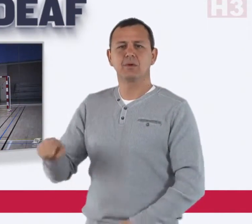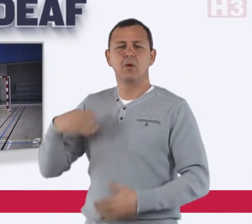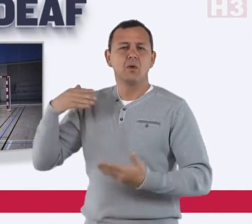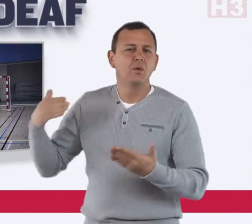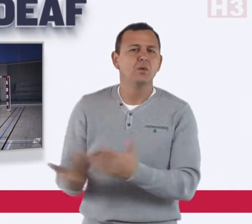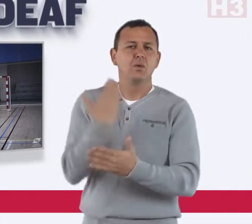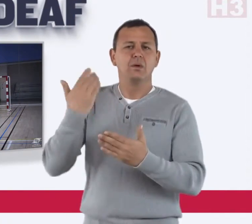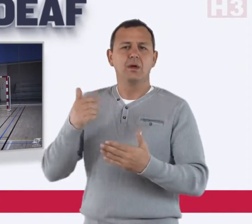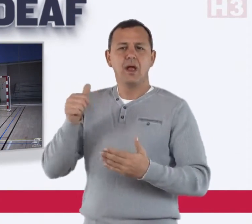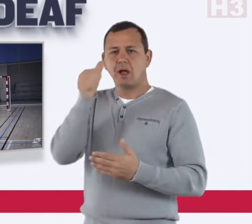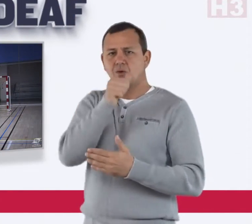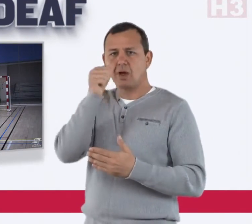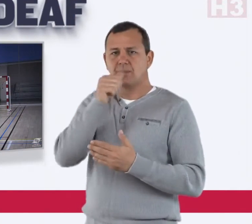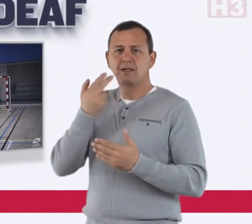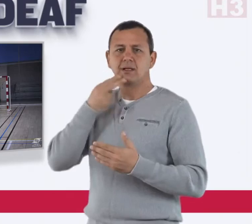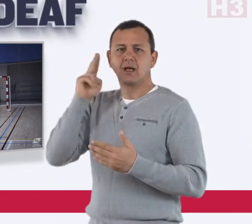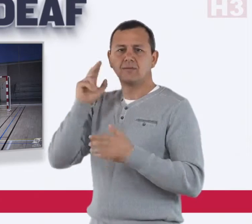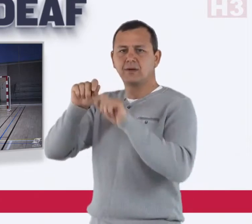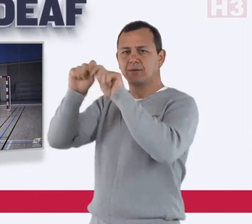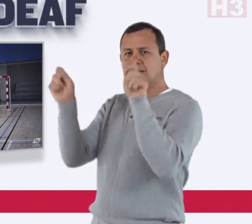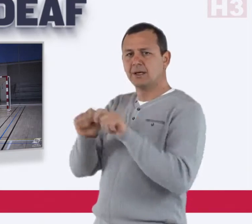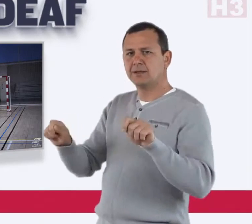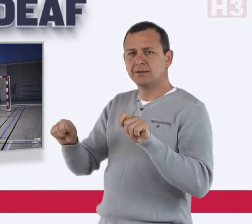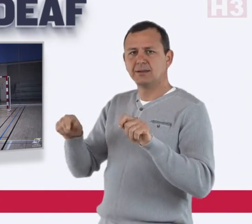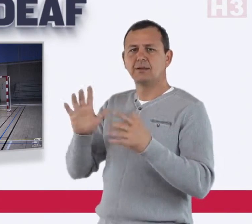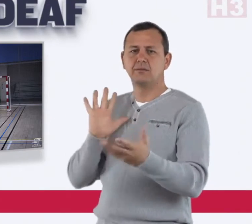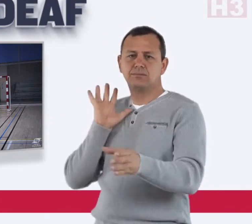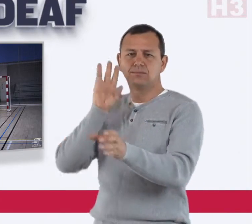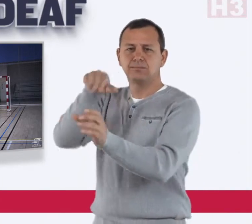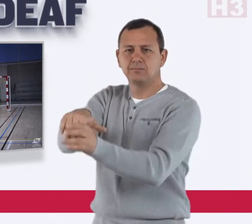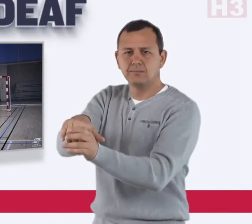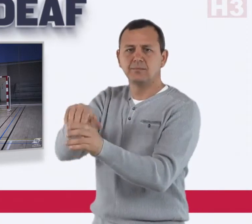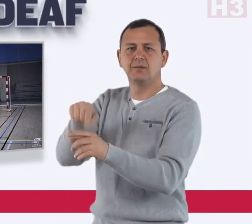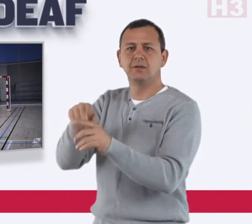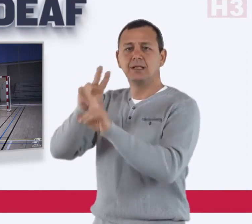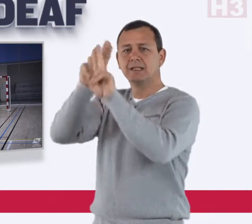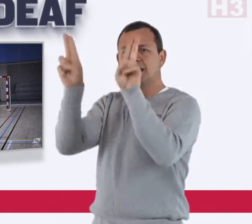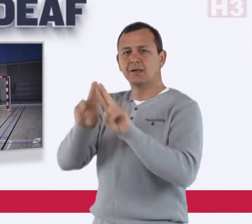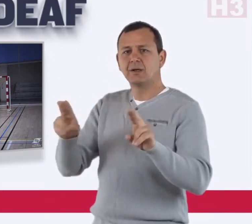The new Ethiopian Deaf Federation has joined the